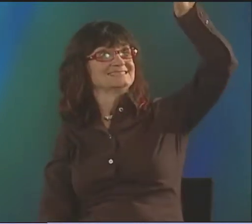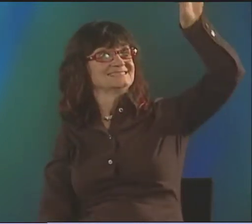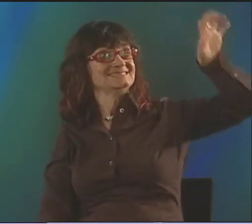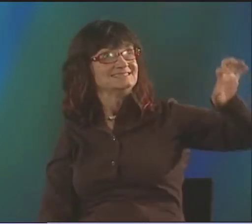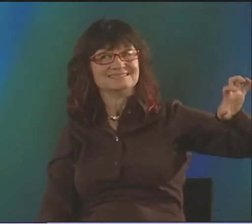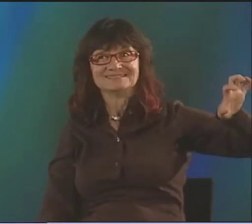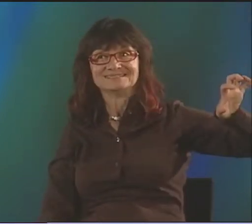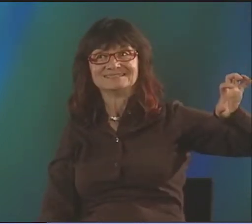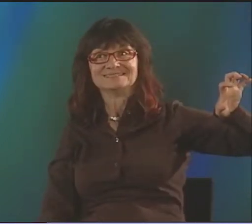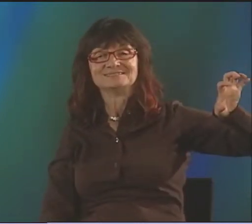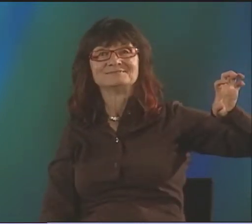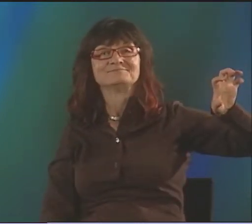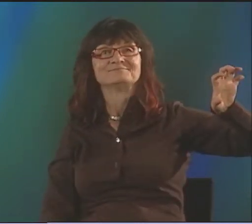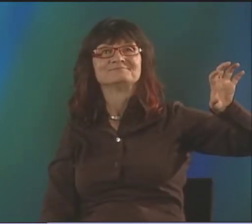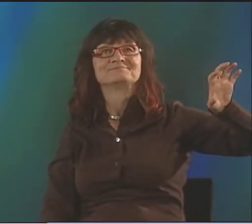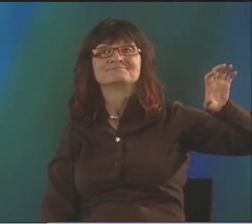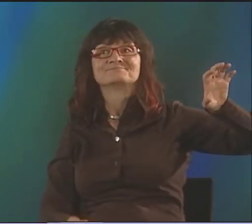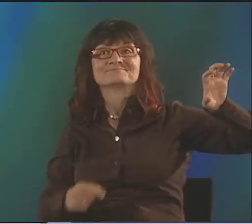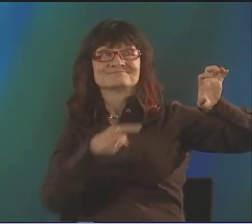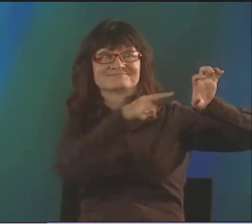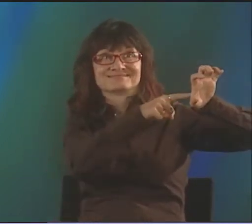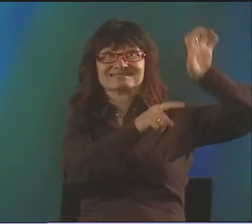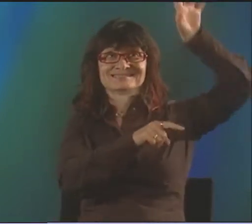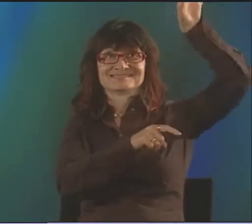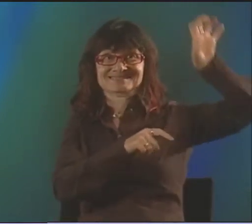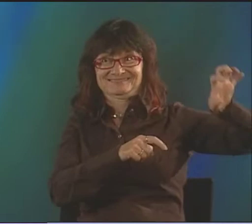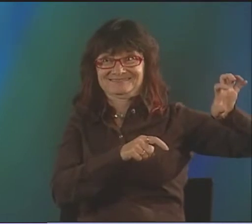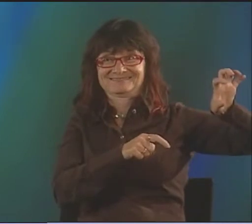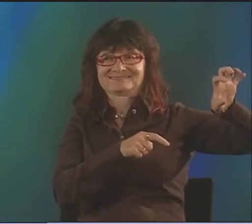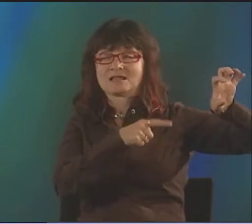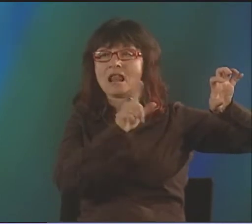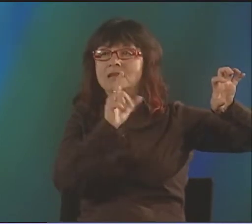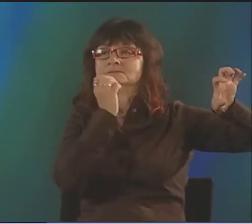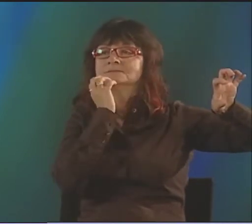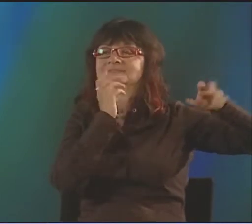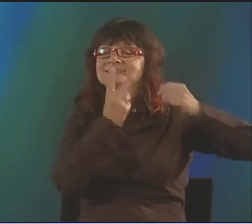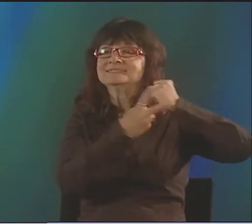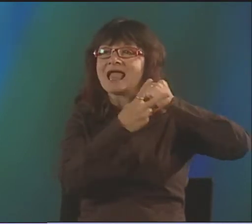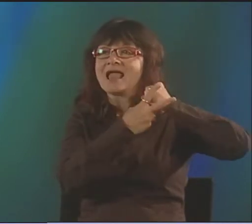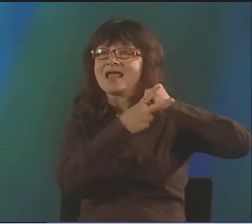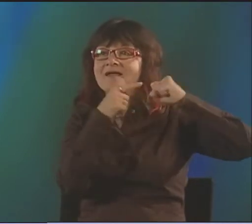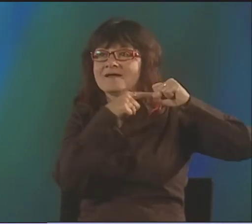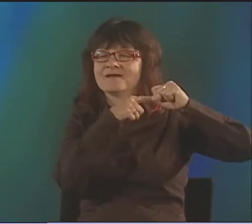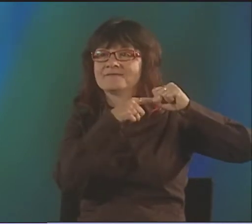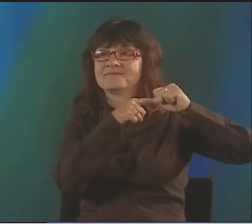WE TRIED TO PUT THIS ONE IMAGE IN A POEM OF A HAND SCRATCHING DOWN A WALL.